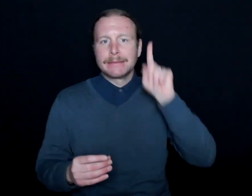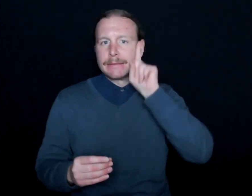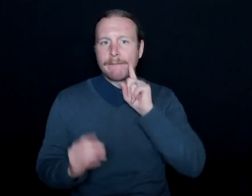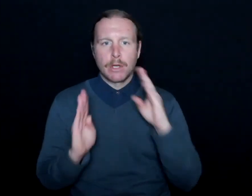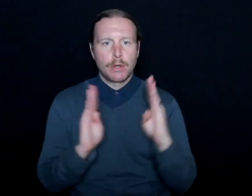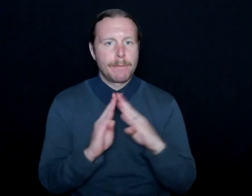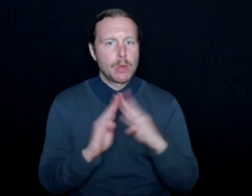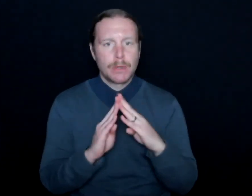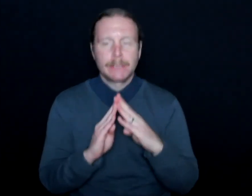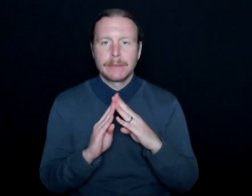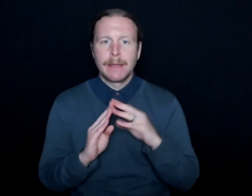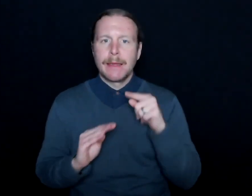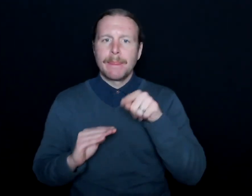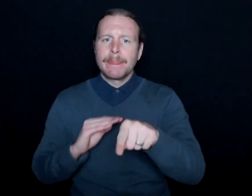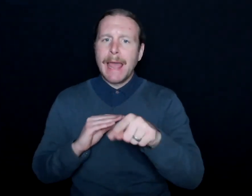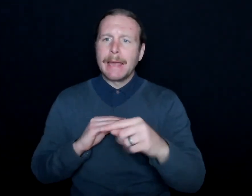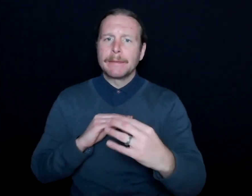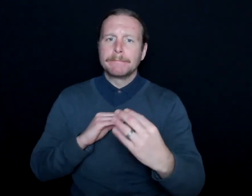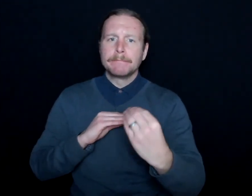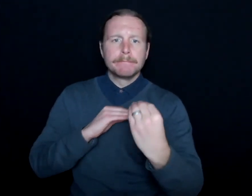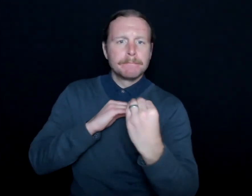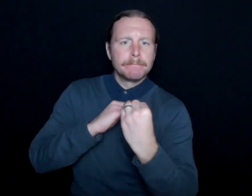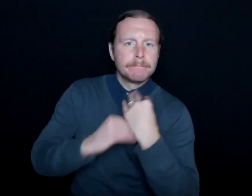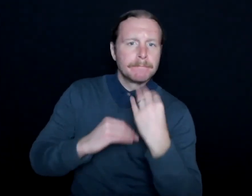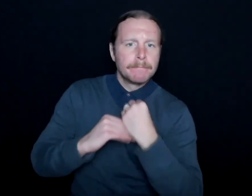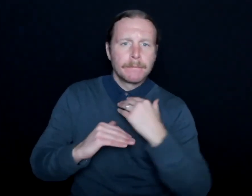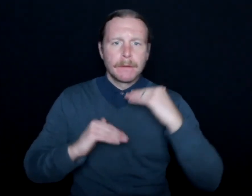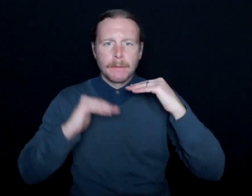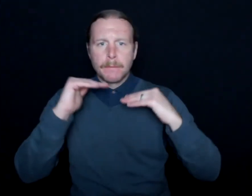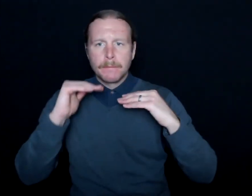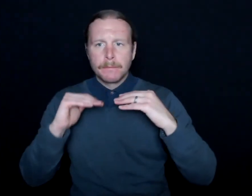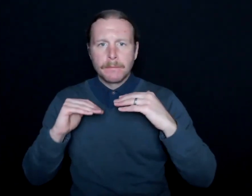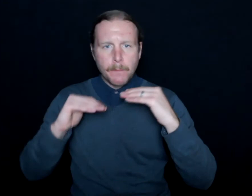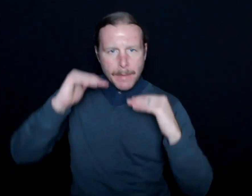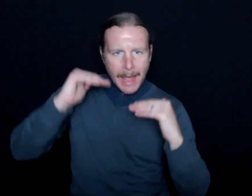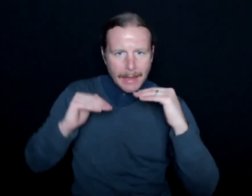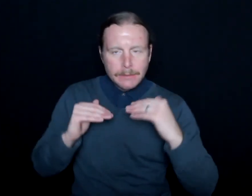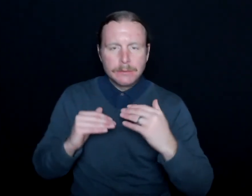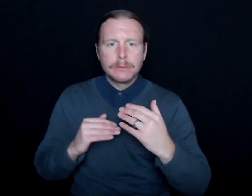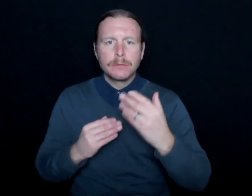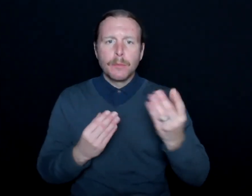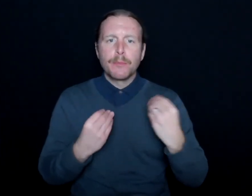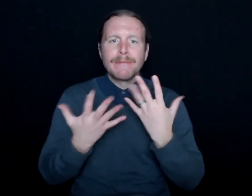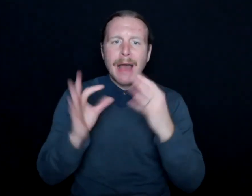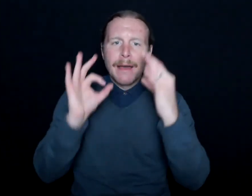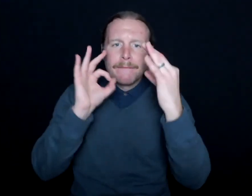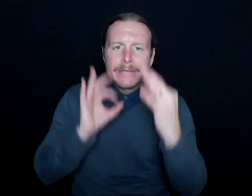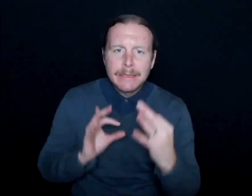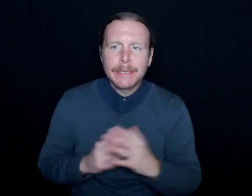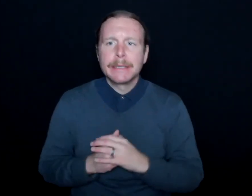and they sort of have a checks and balances with me. They'll provide feedback and insight